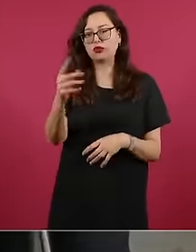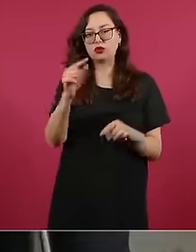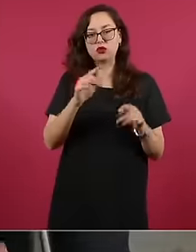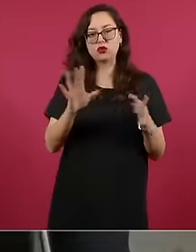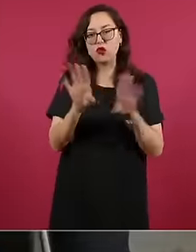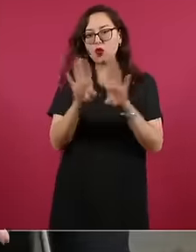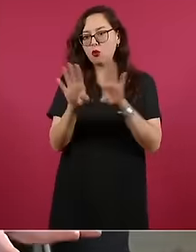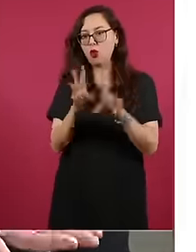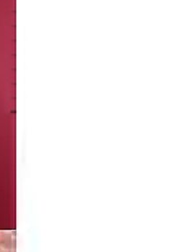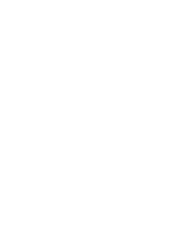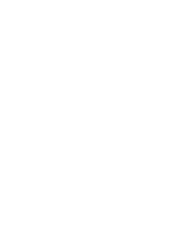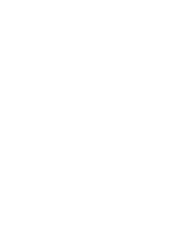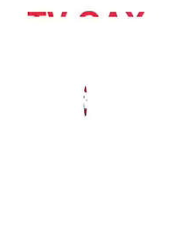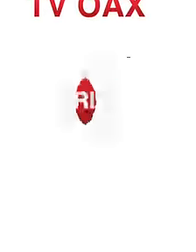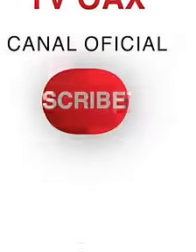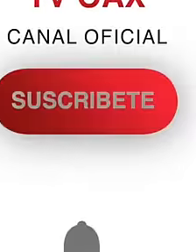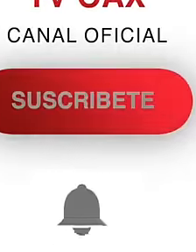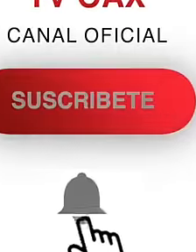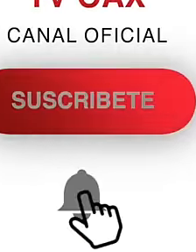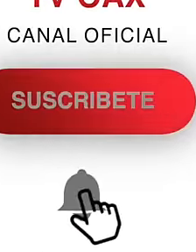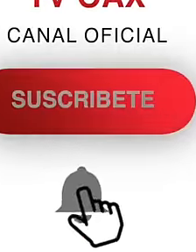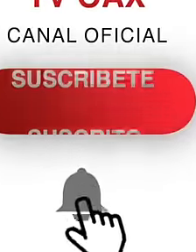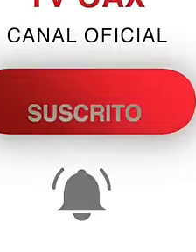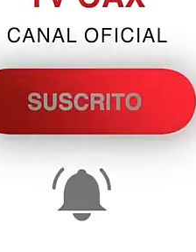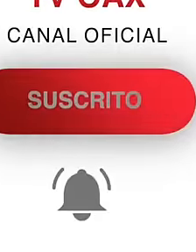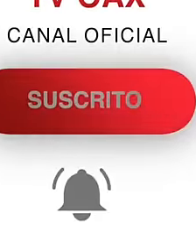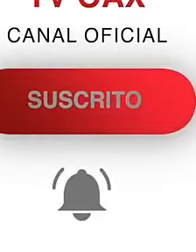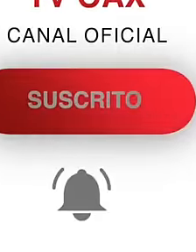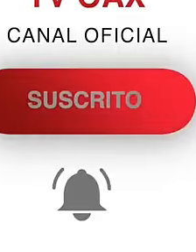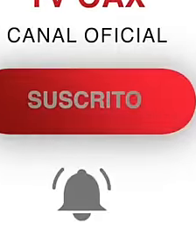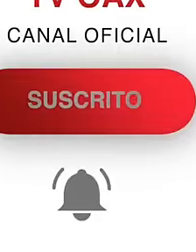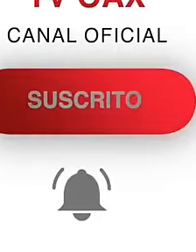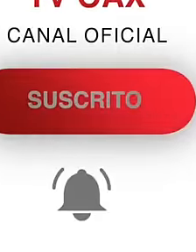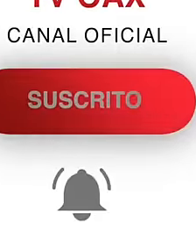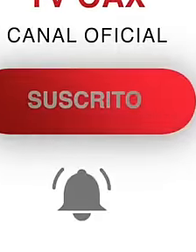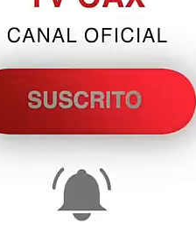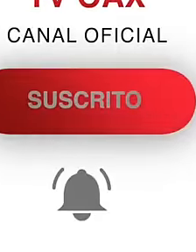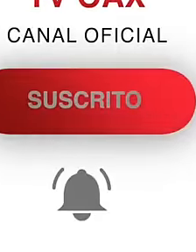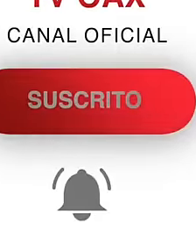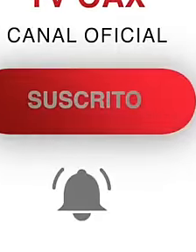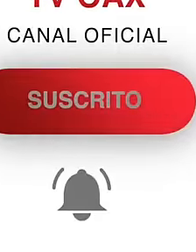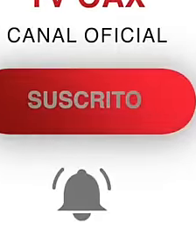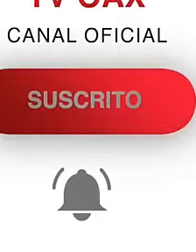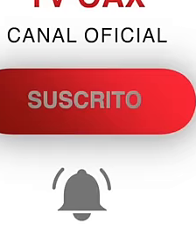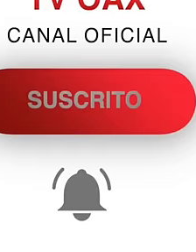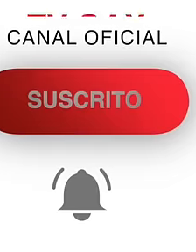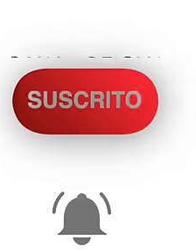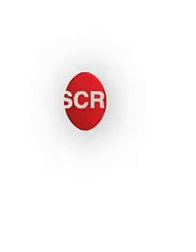on a grape harvest Saturday where all the producers of eh come down. This program that you also